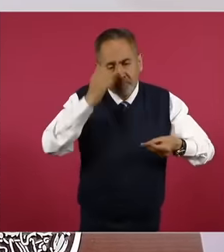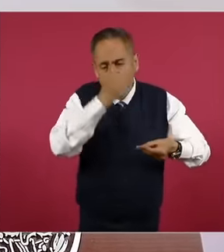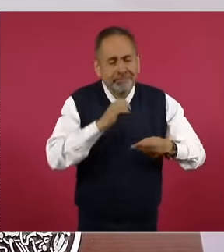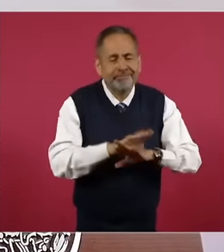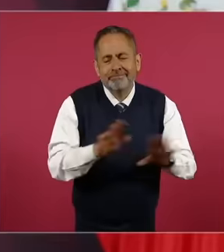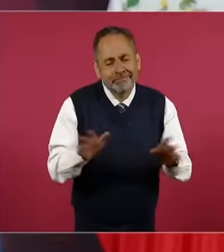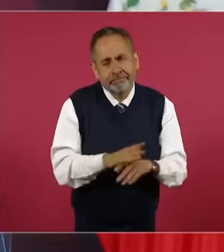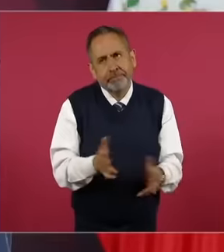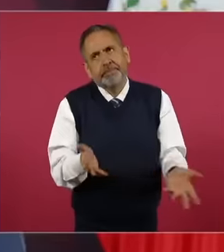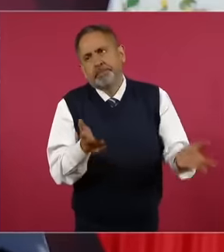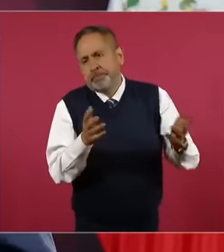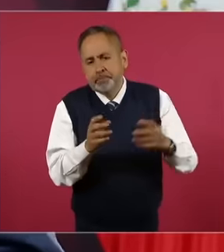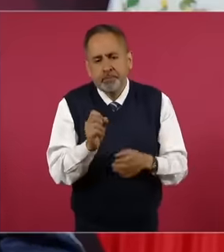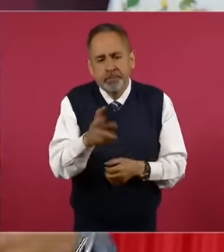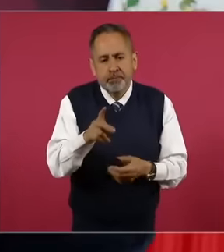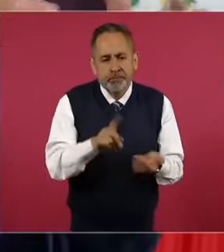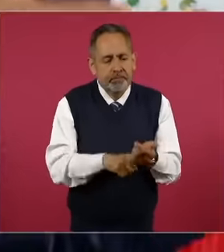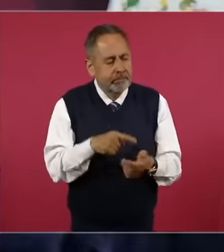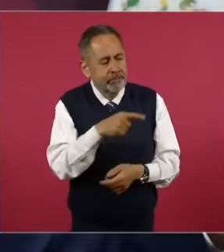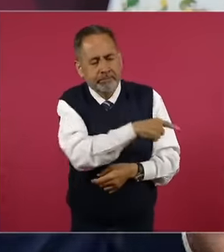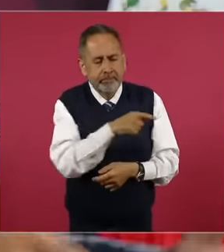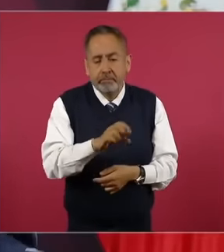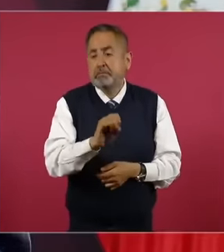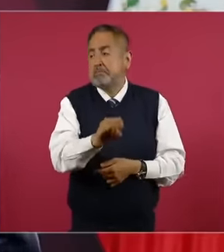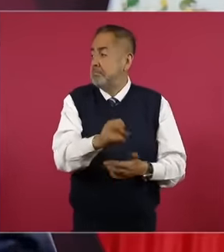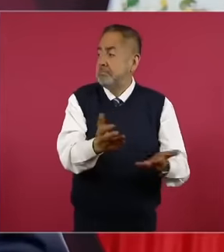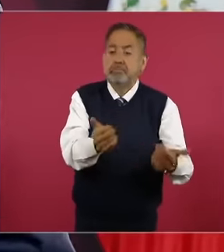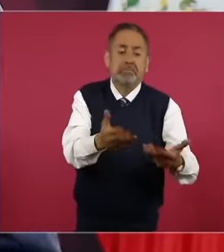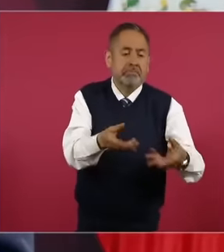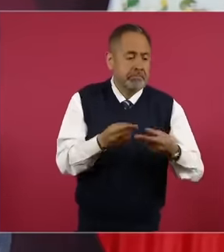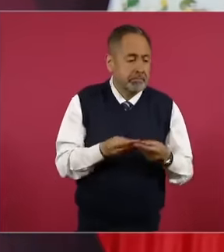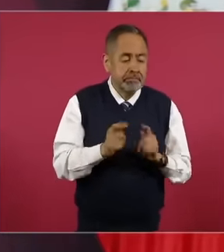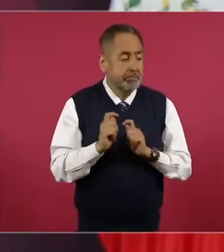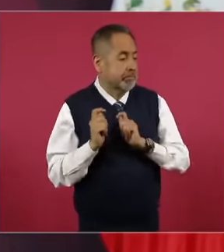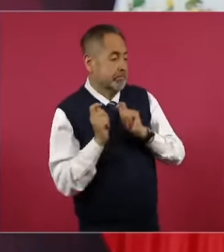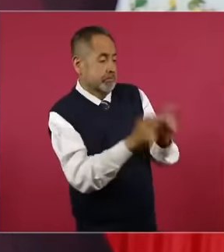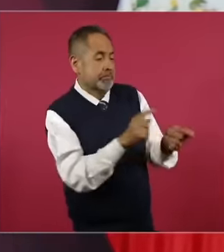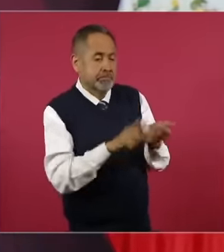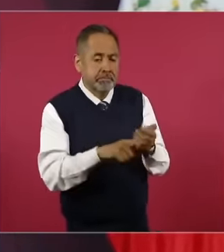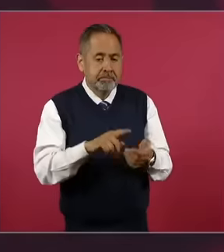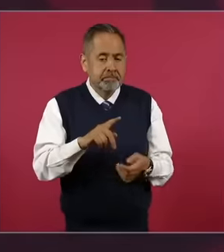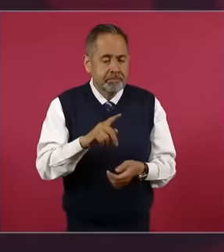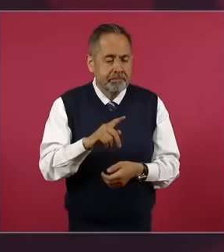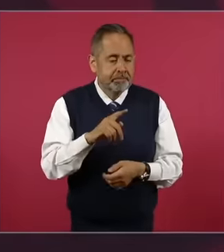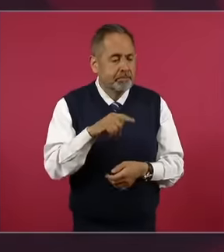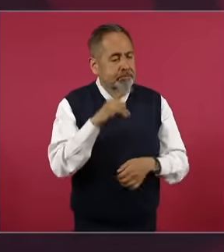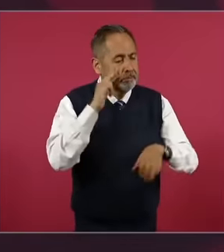they did it and they improperly and illegally assigned it